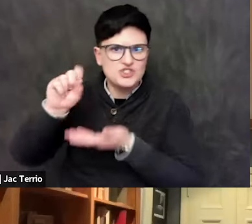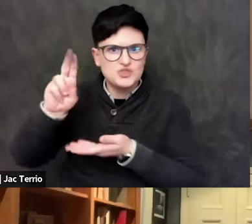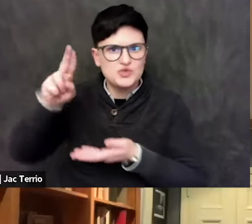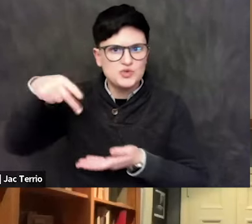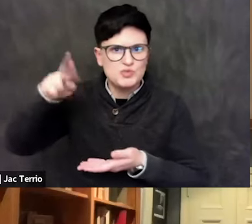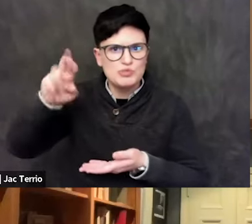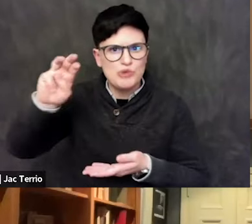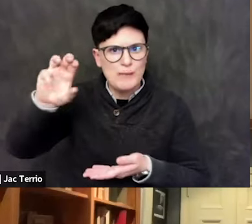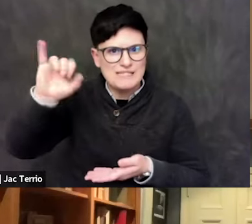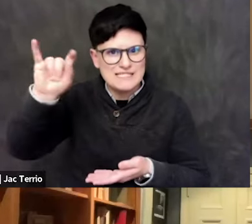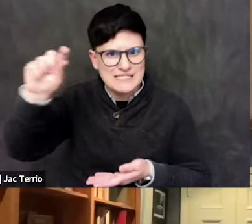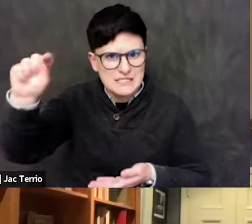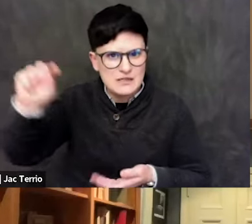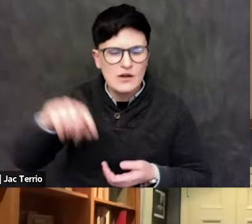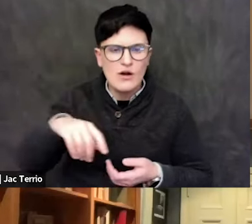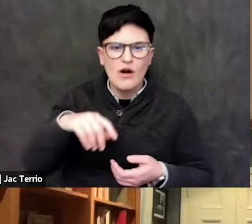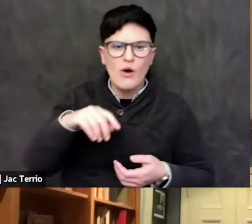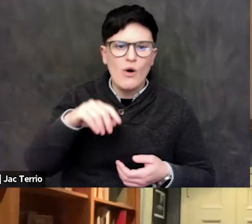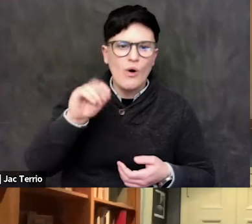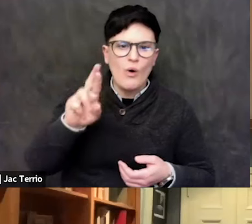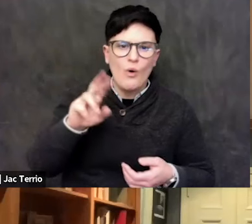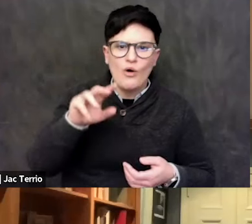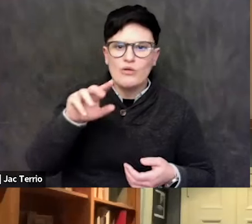you know, leafleting or something, that'll be dealt.